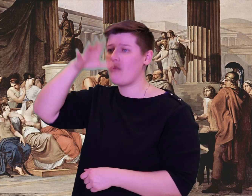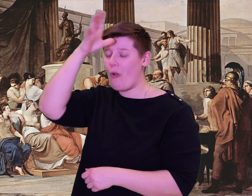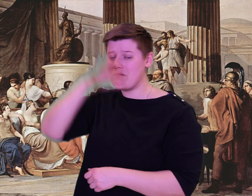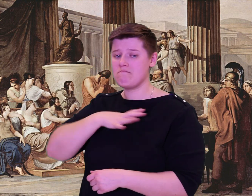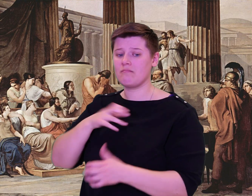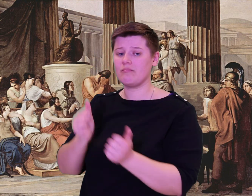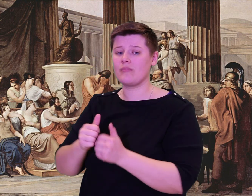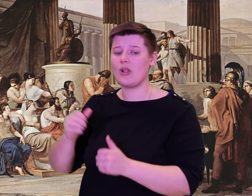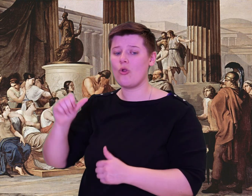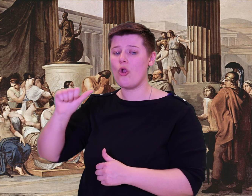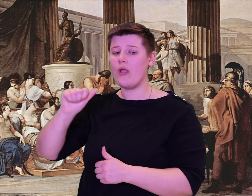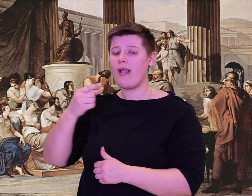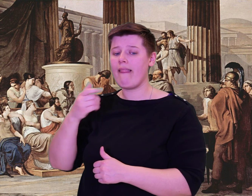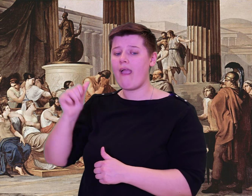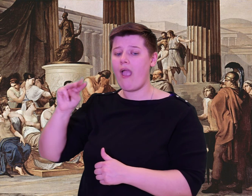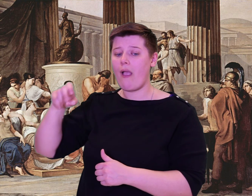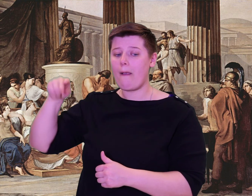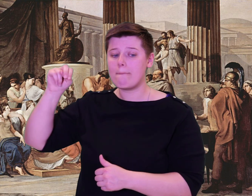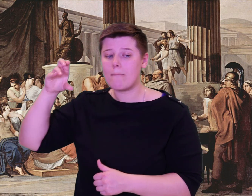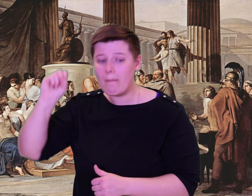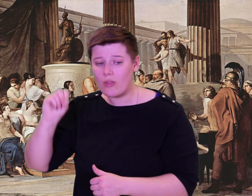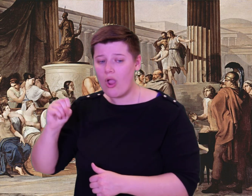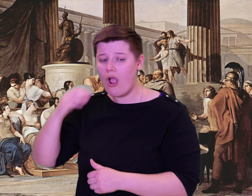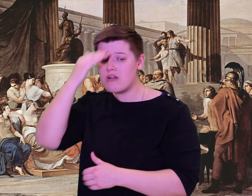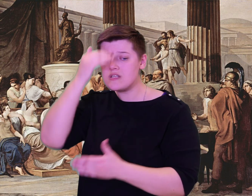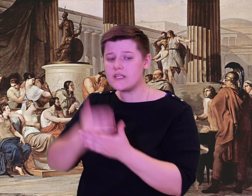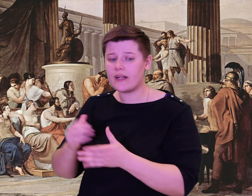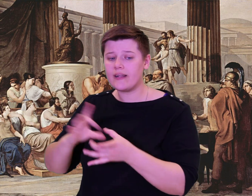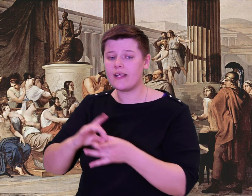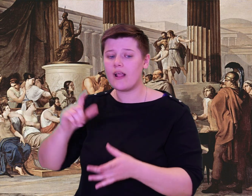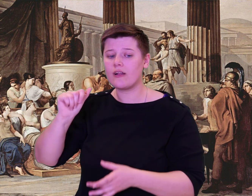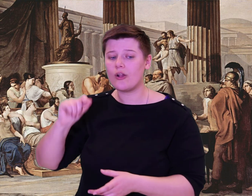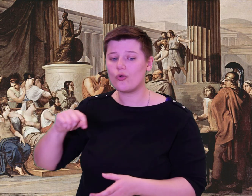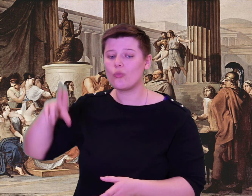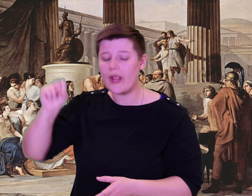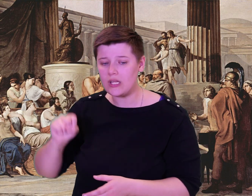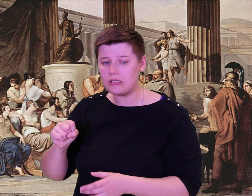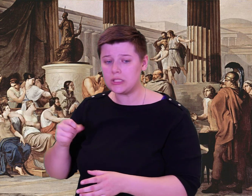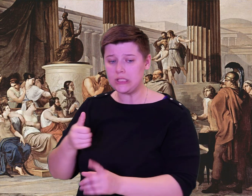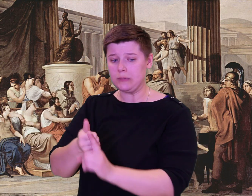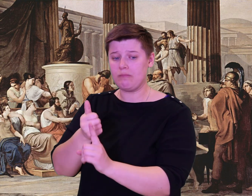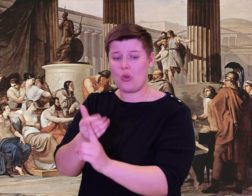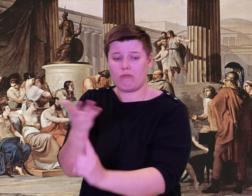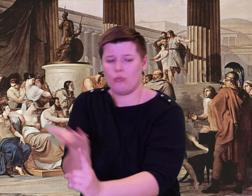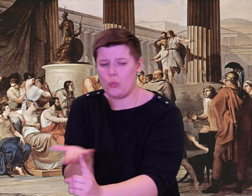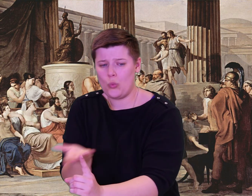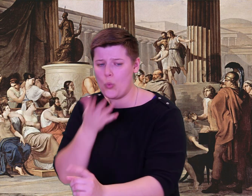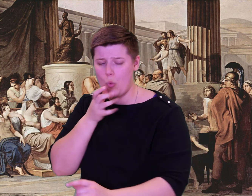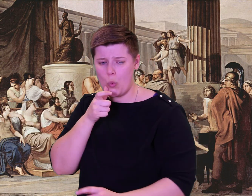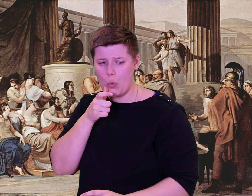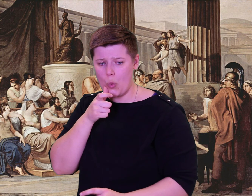and Zeus is on our side, since he takes care of visitors, guest-friends, and